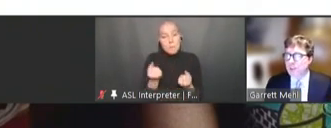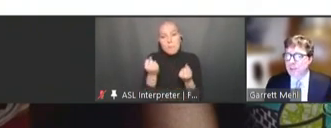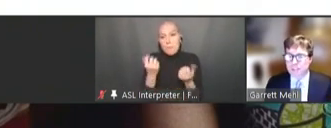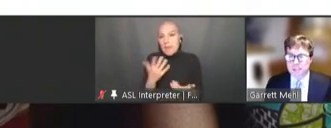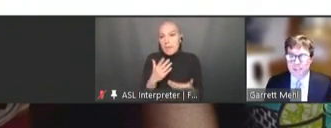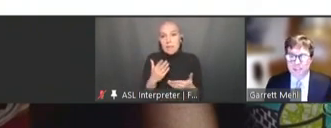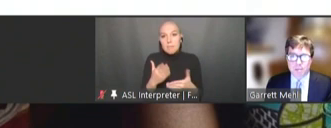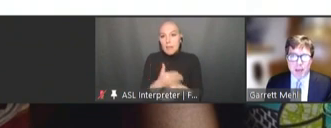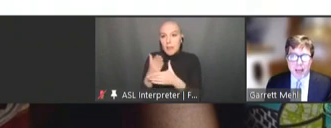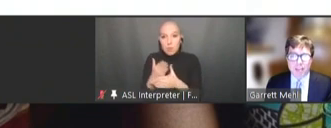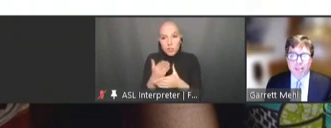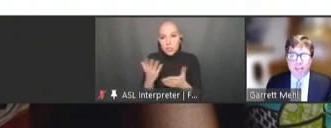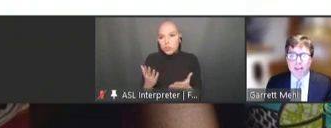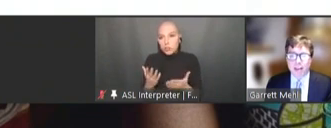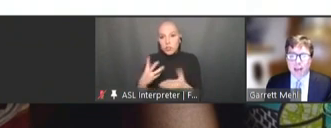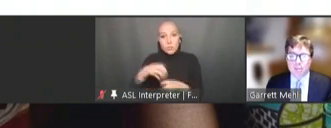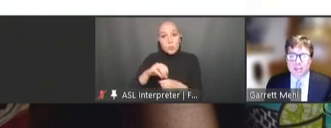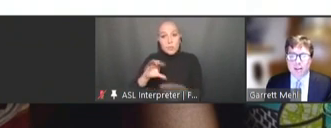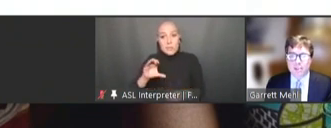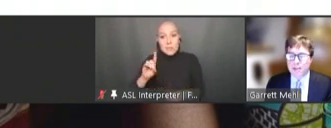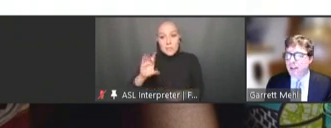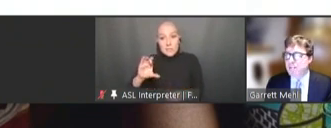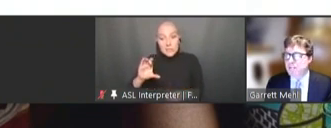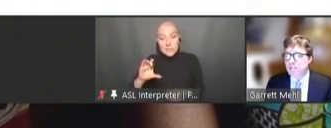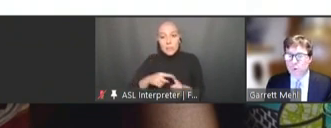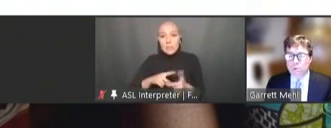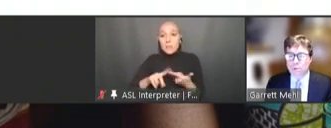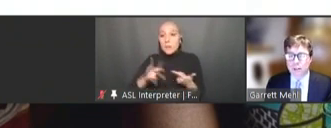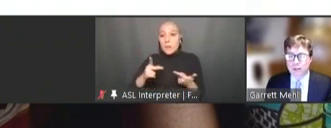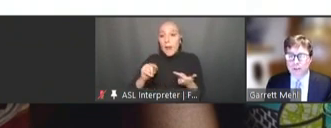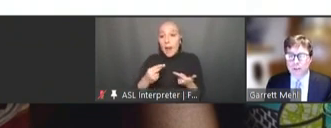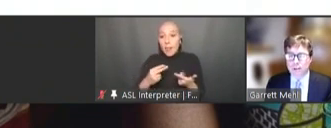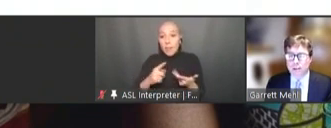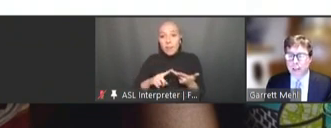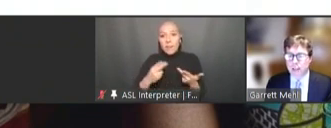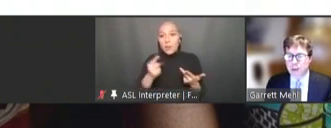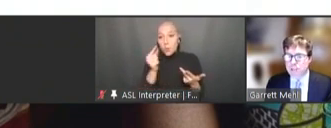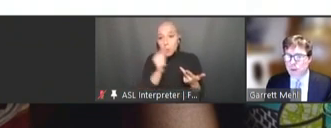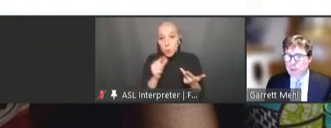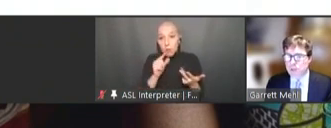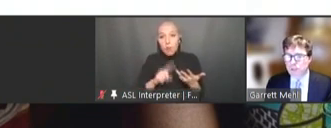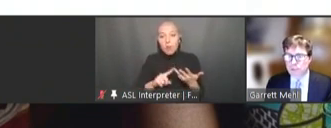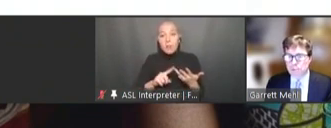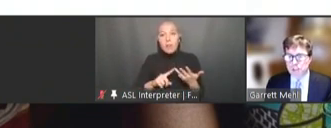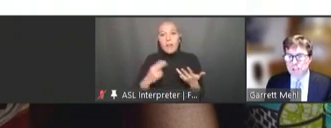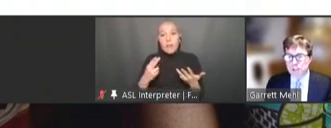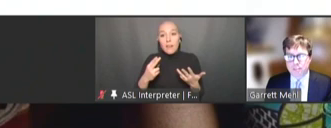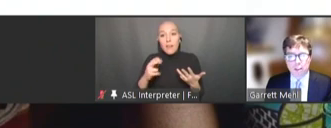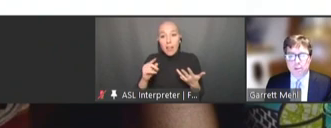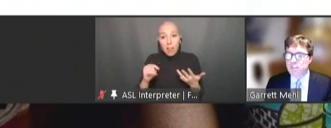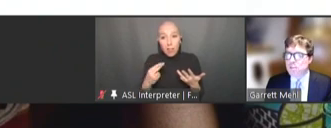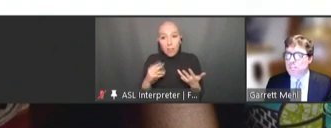CDC and Path, Hamilton Health Sciences, Google, and ONA [spelled phonetically], and many donors who have contributed to the development of this approach.